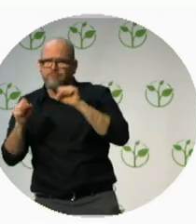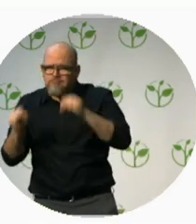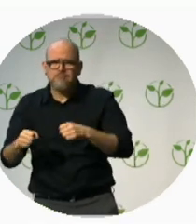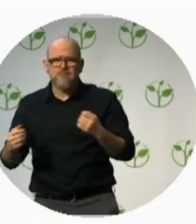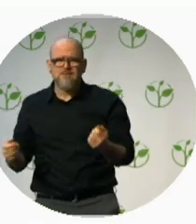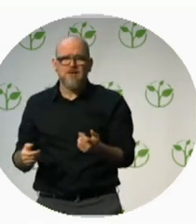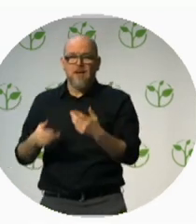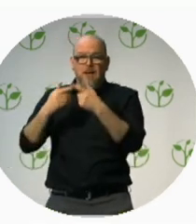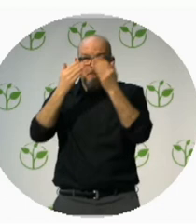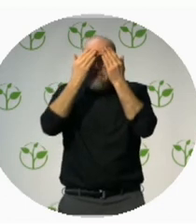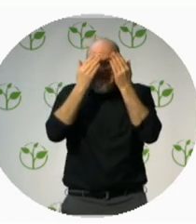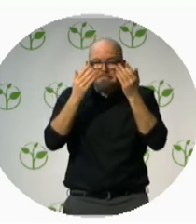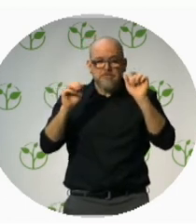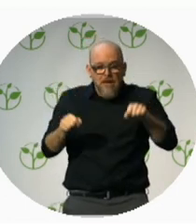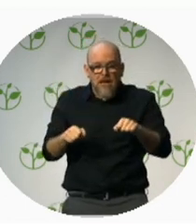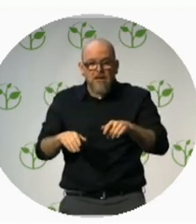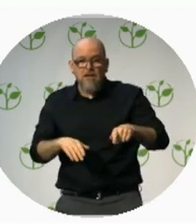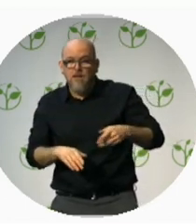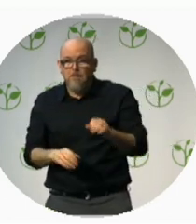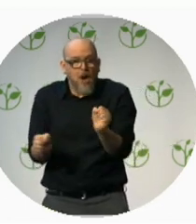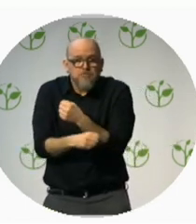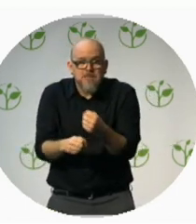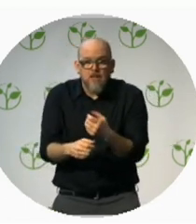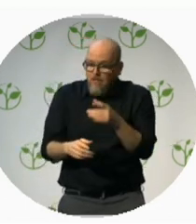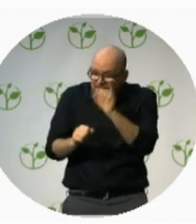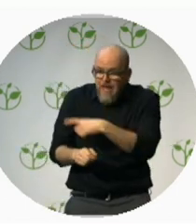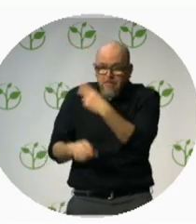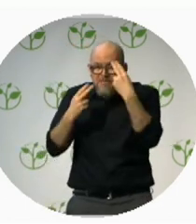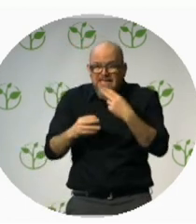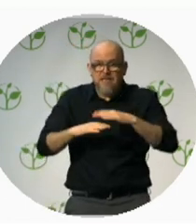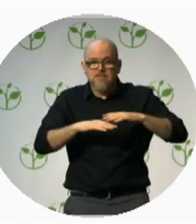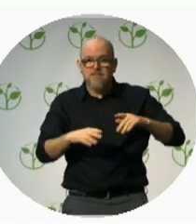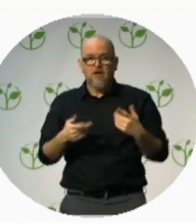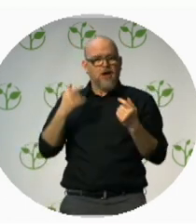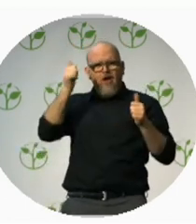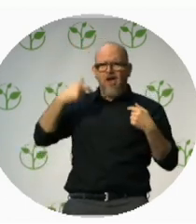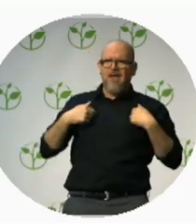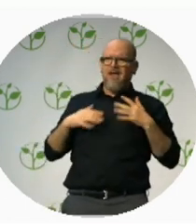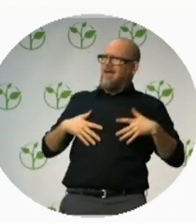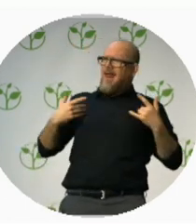Brian Bushway, Senior Visioneer: It’s not a matter of enjoying it more of less, it’s about enjoying it differently.